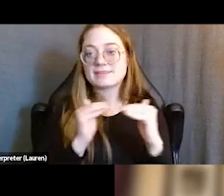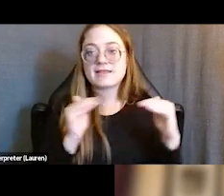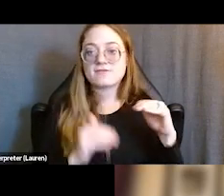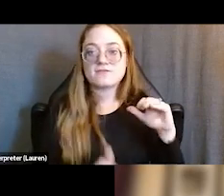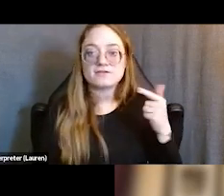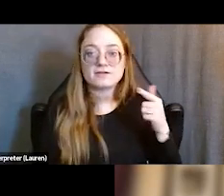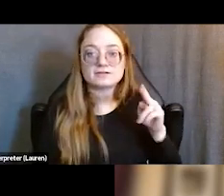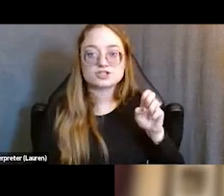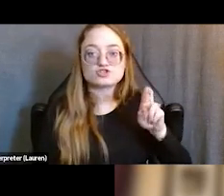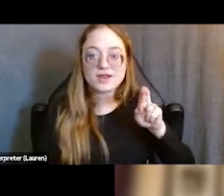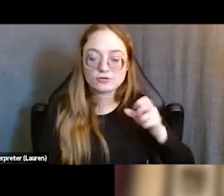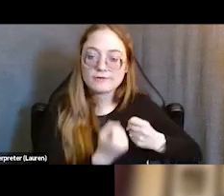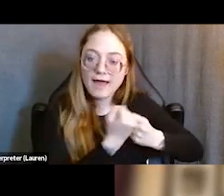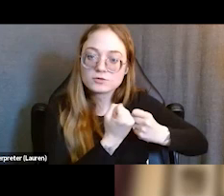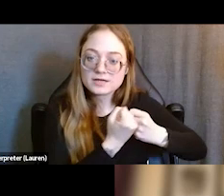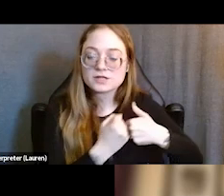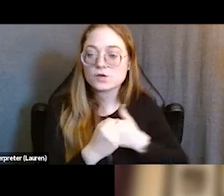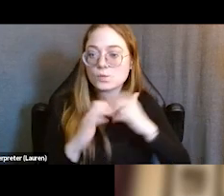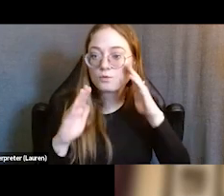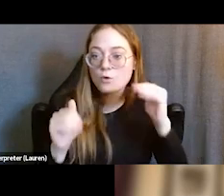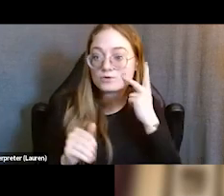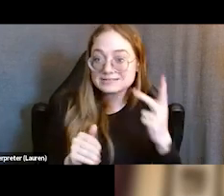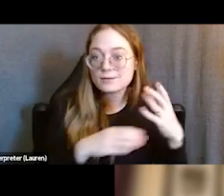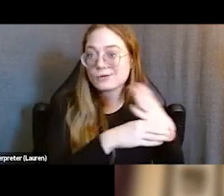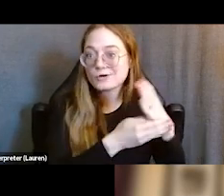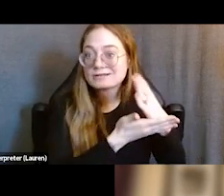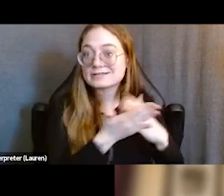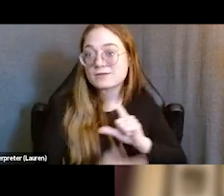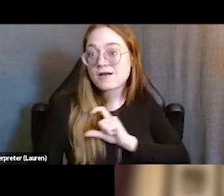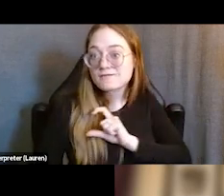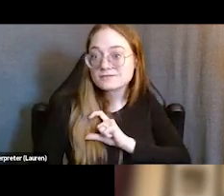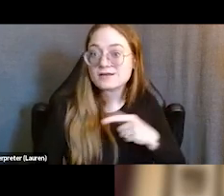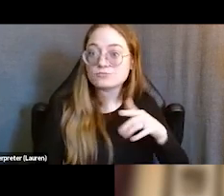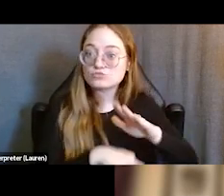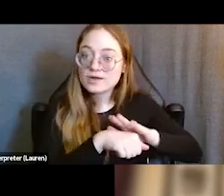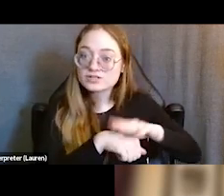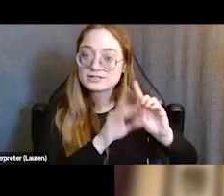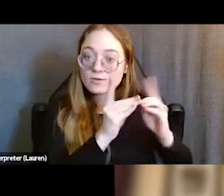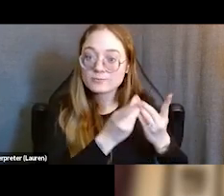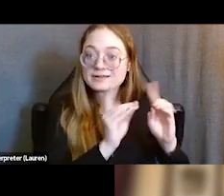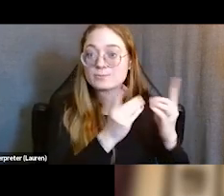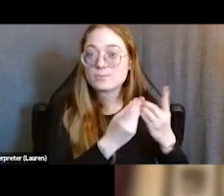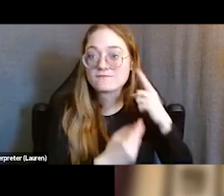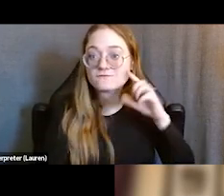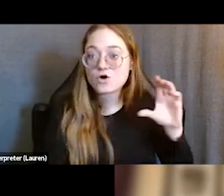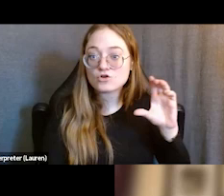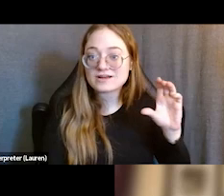we would hope to see in partnering with some of our sheriff's offices, probation departments, and Department of Corrections and Rehabilitation.